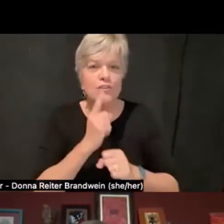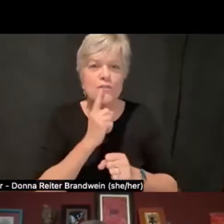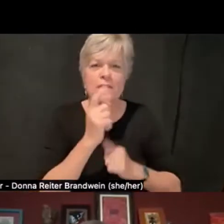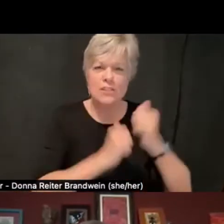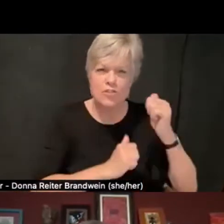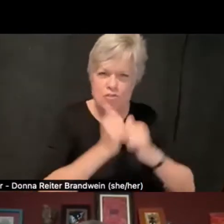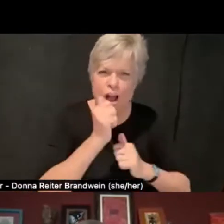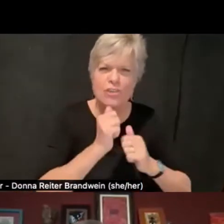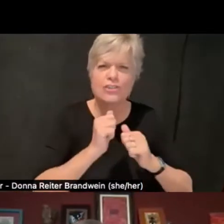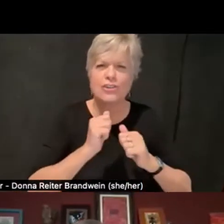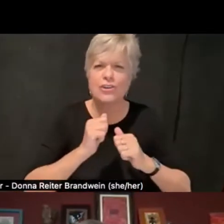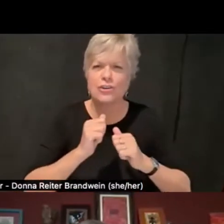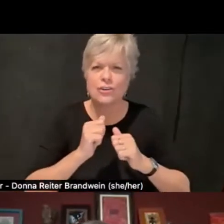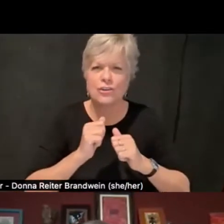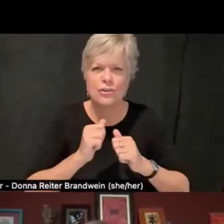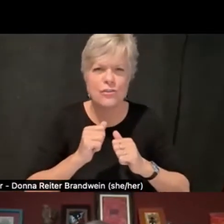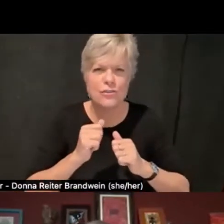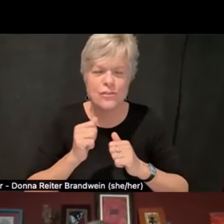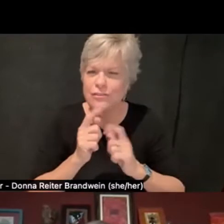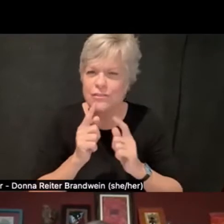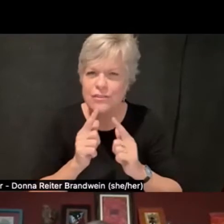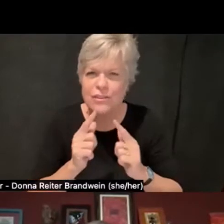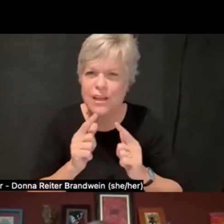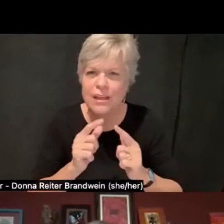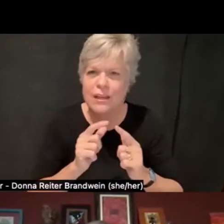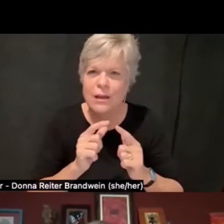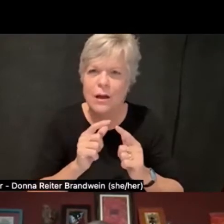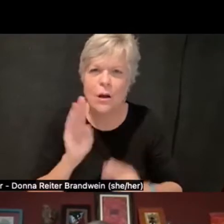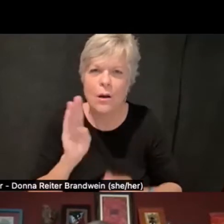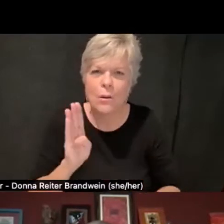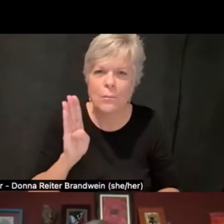doesn't tamp really good, creative ideas